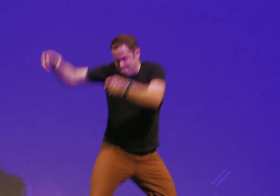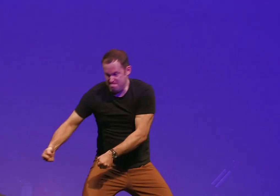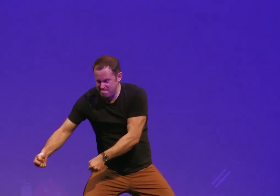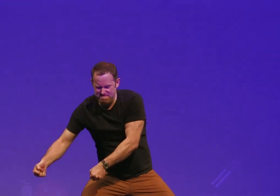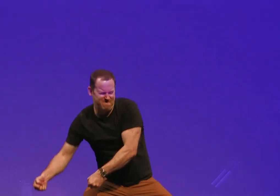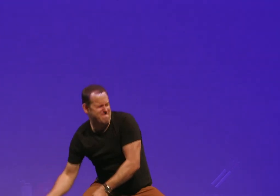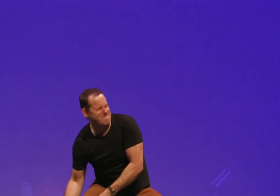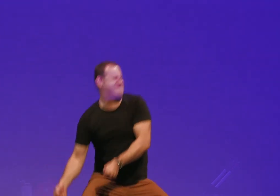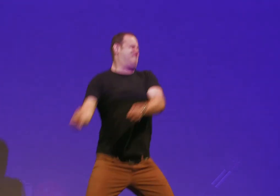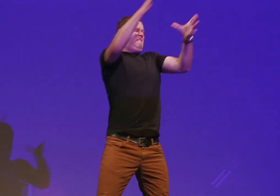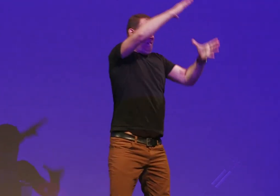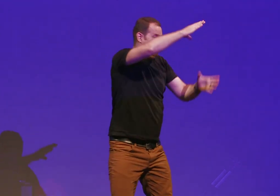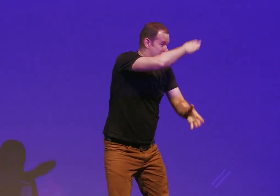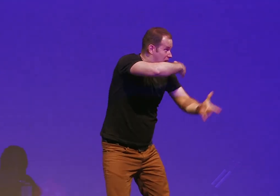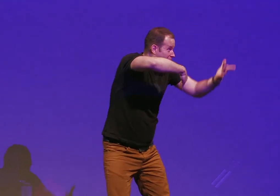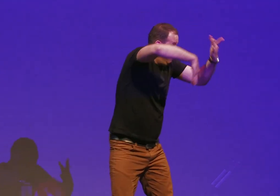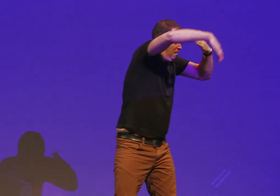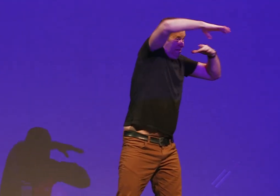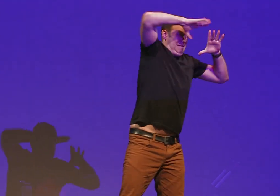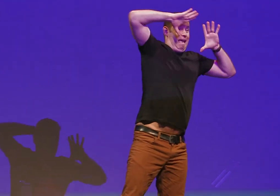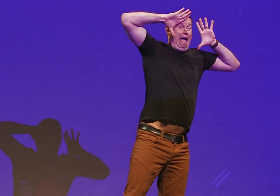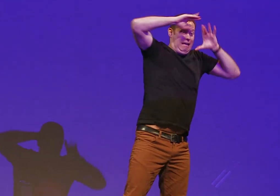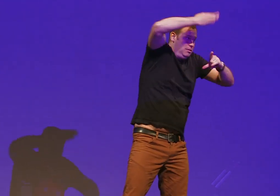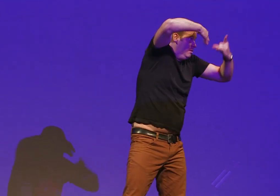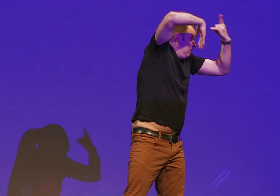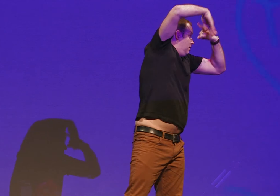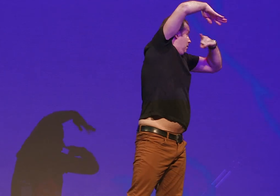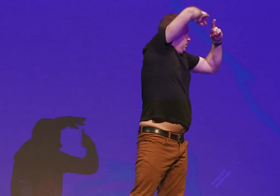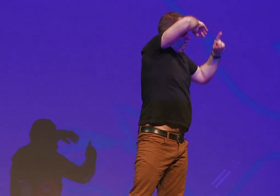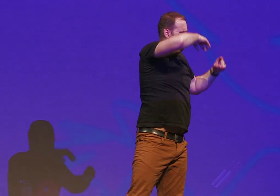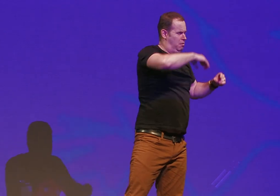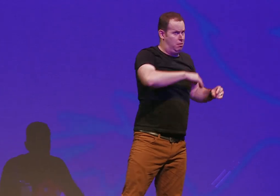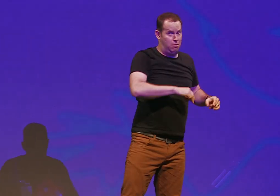the waiter and throws him out and these reviews goes fly at the window indicates